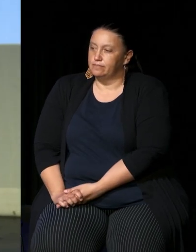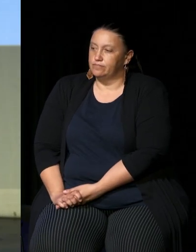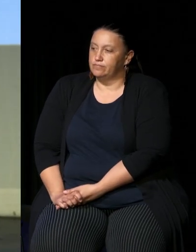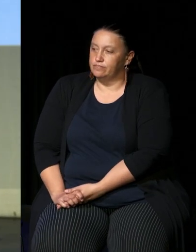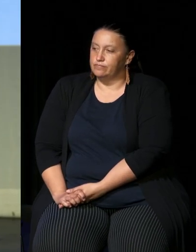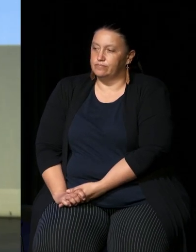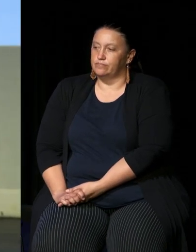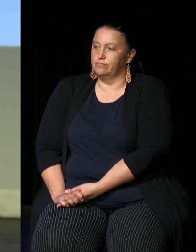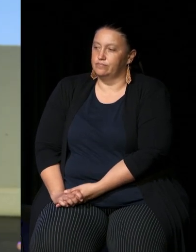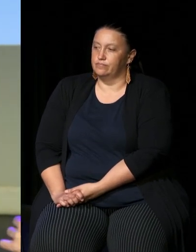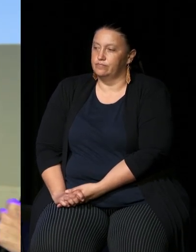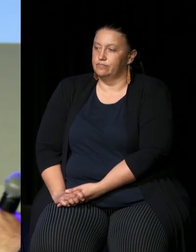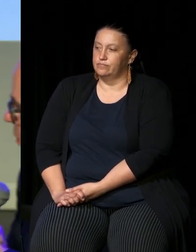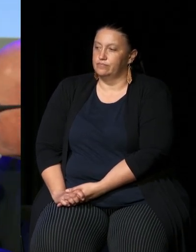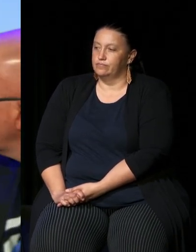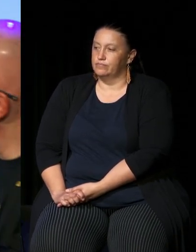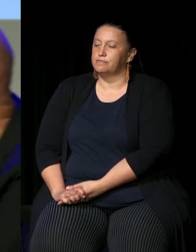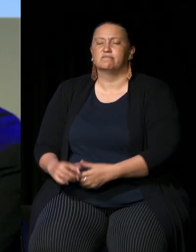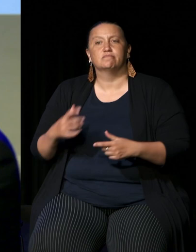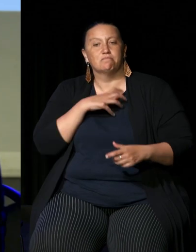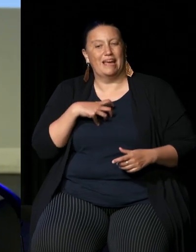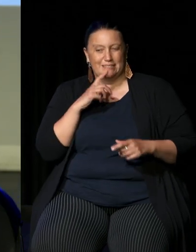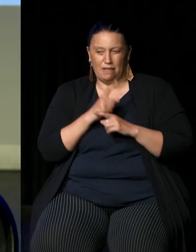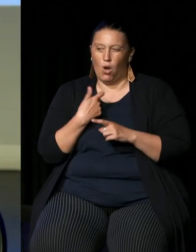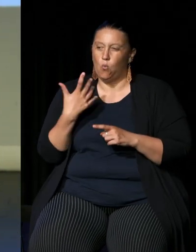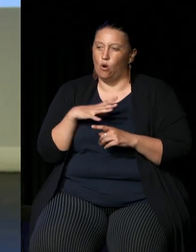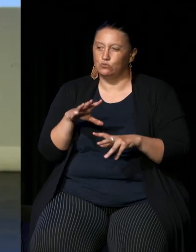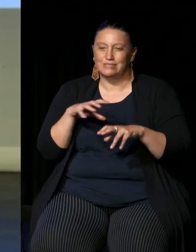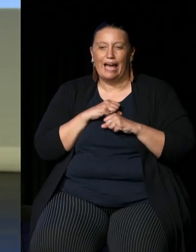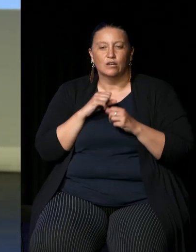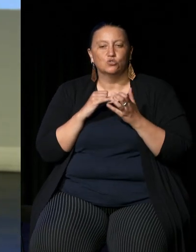Robbie um could I just take Susan's Point sure if to to nail that down